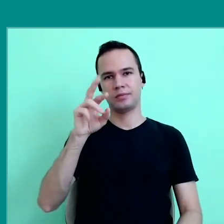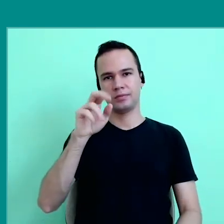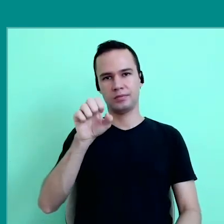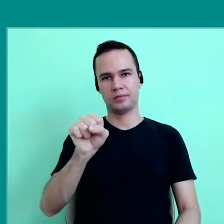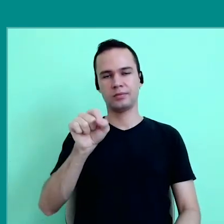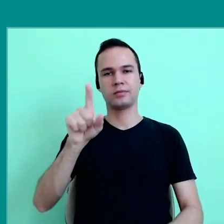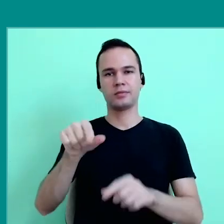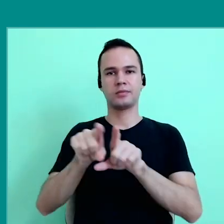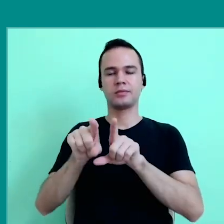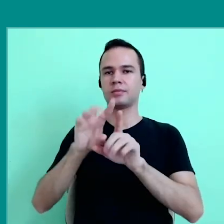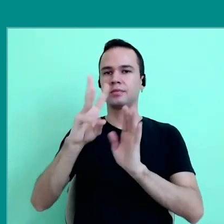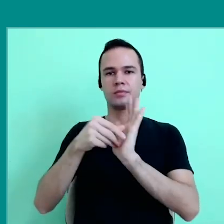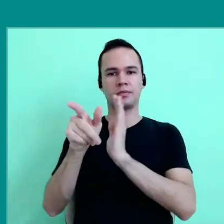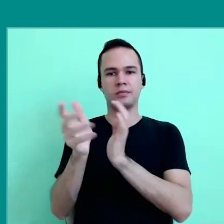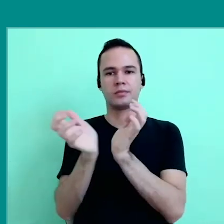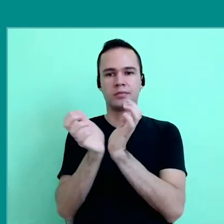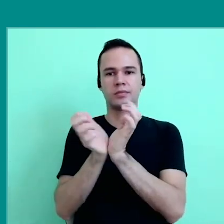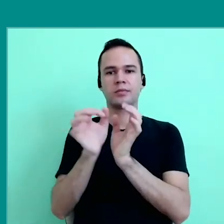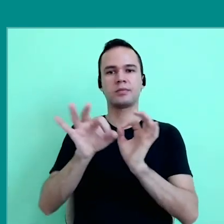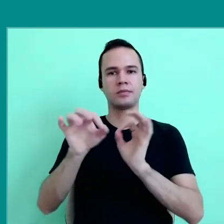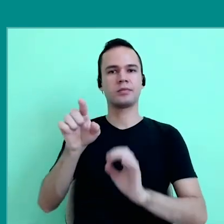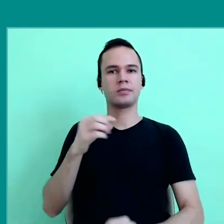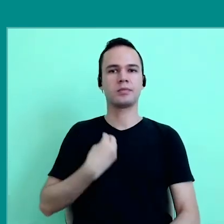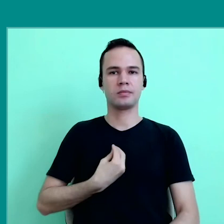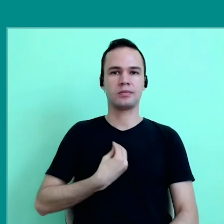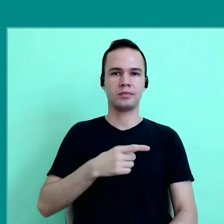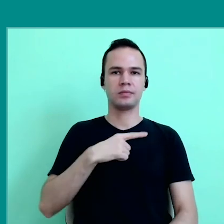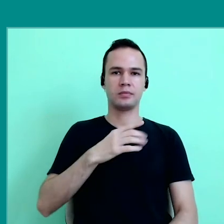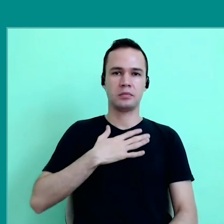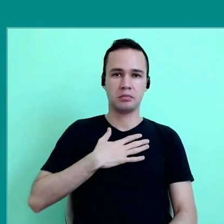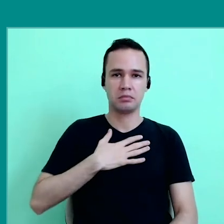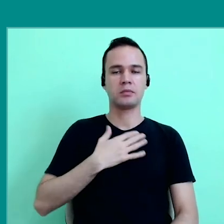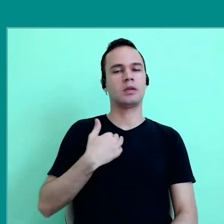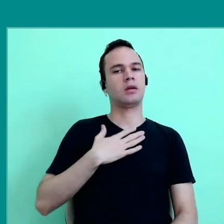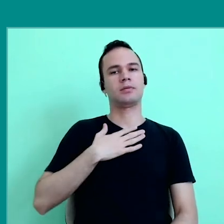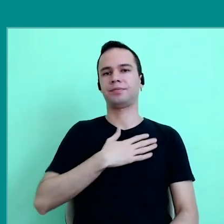the Laboratório Emilia, to the whole team, the companies that are organizing this event, for me it's a great pleasure